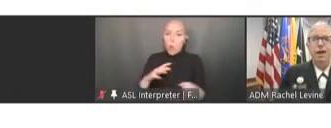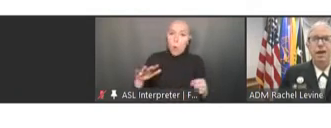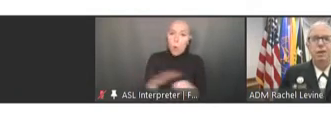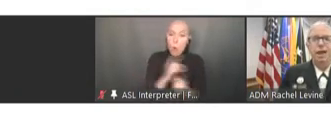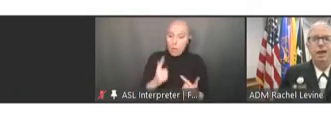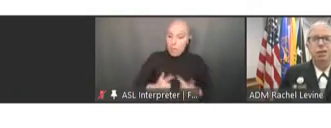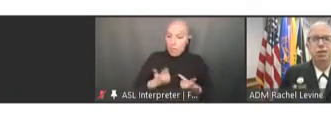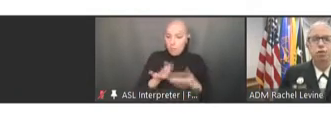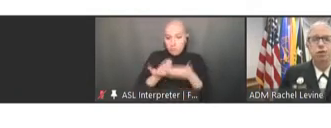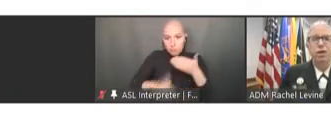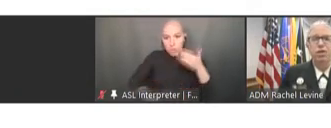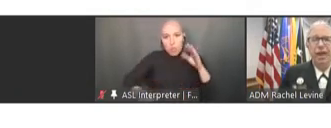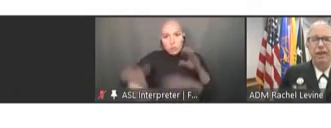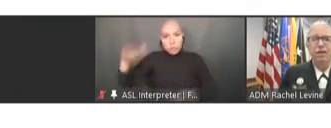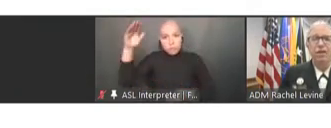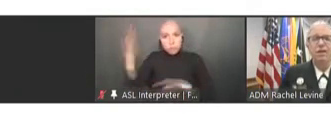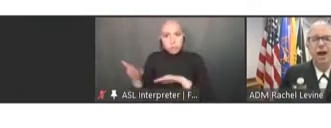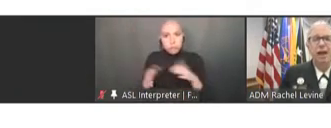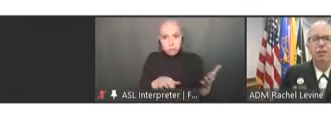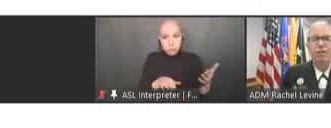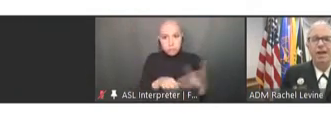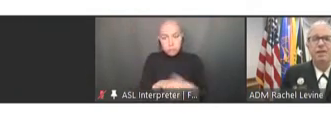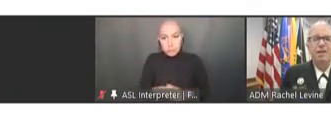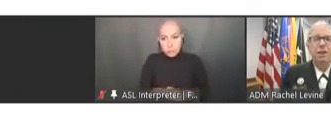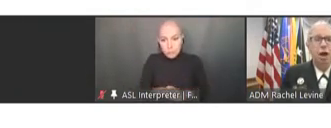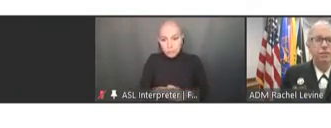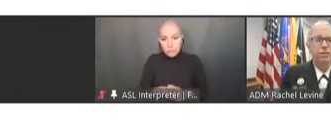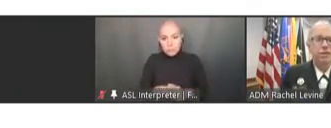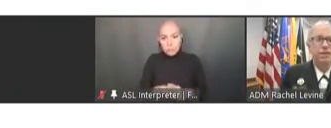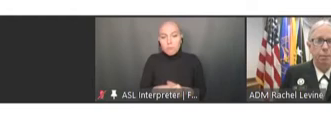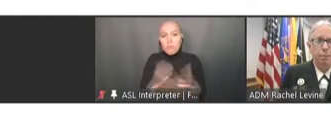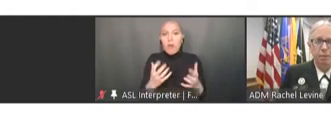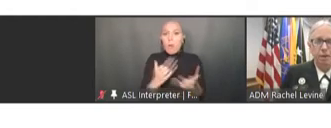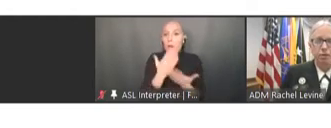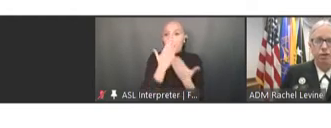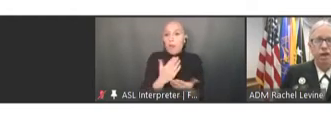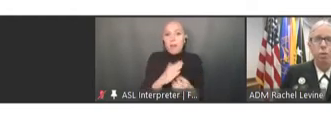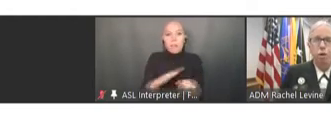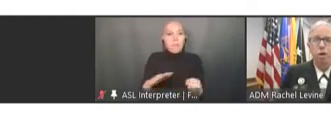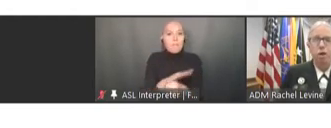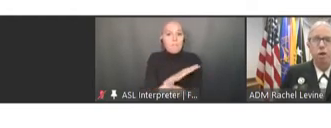I would like to truly thank the entire Vaccine Confidence Subcommittee for their work